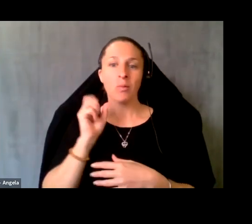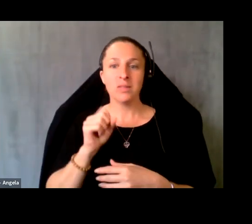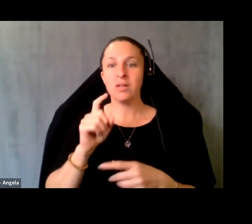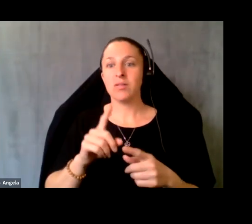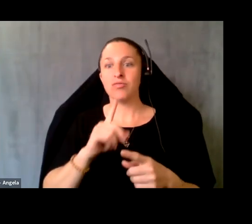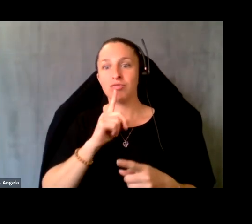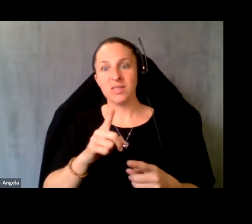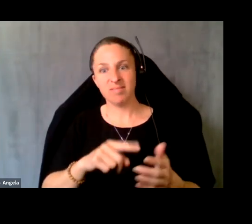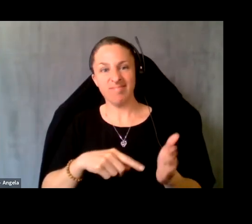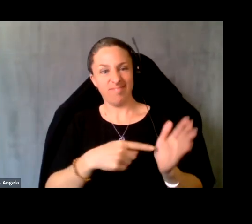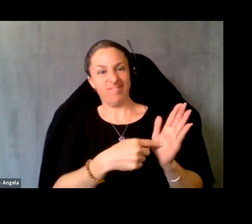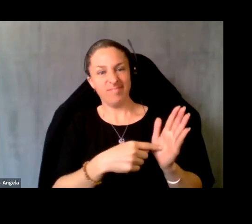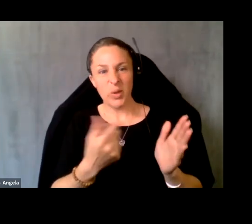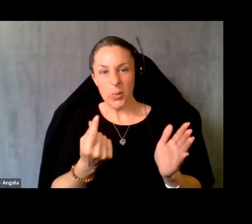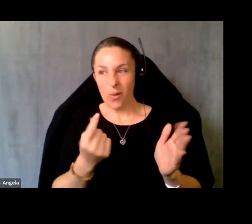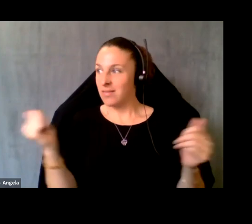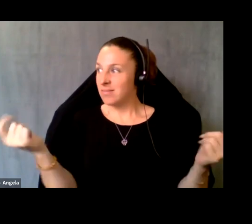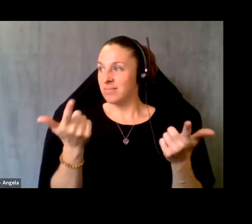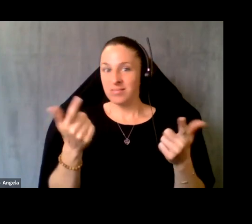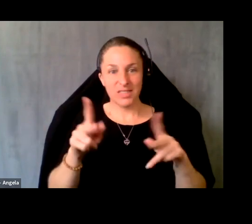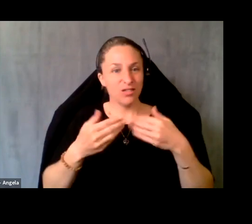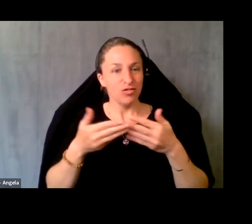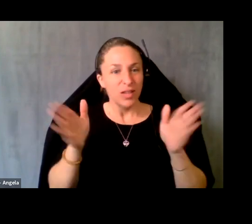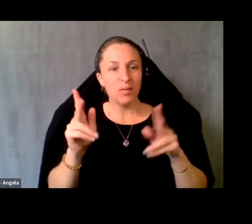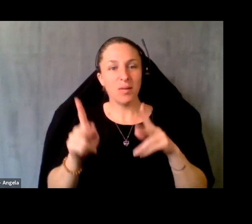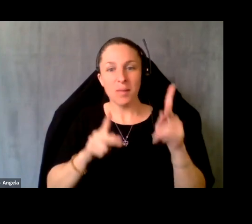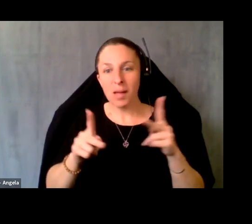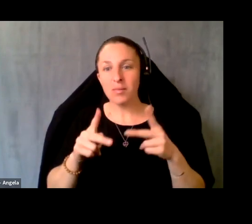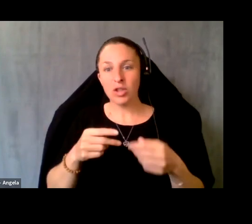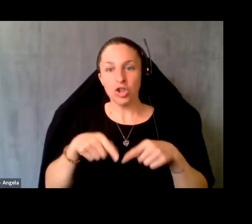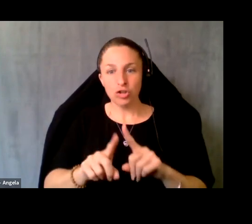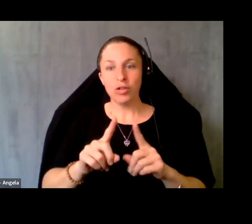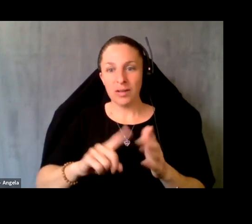of what the general population was going through during the beginning months of COVID-19 is like,